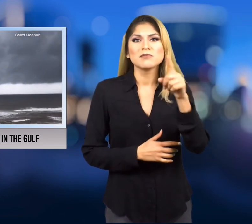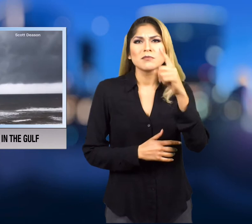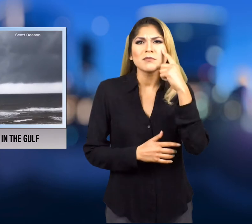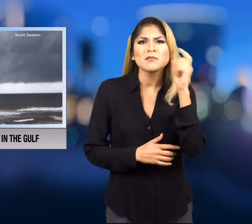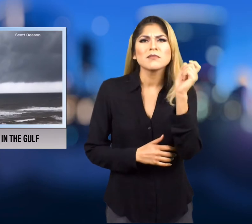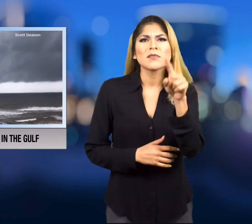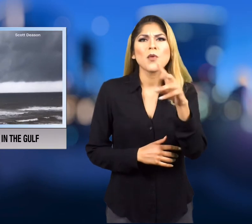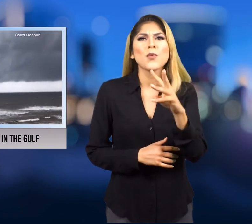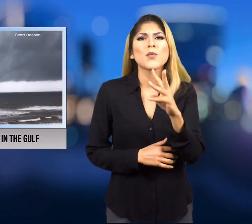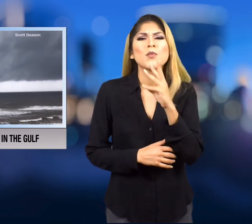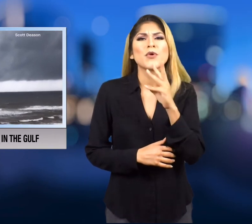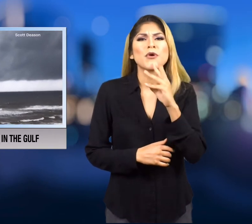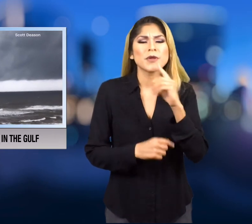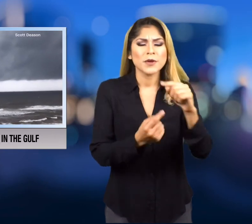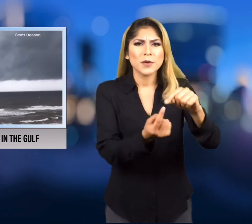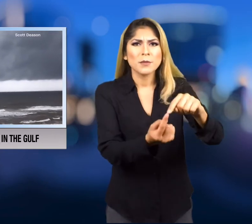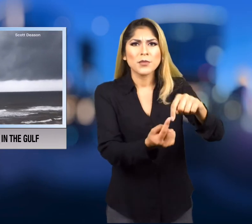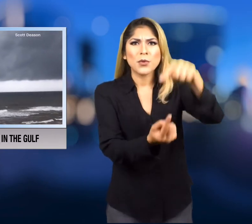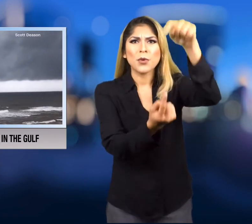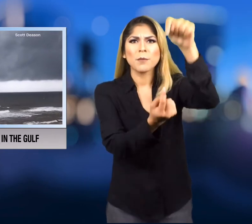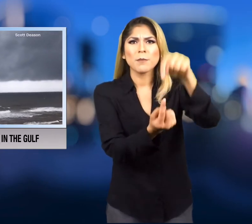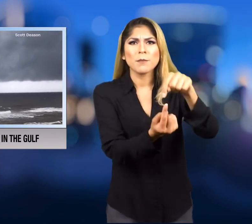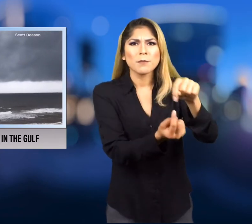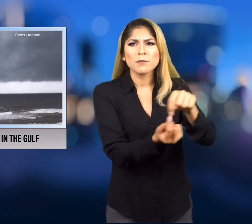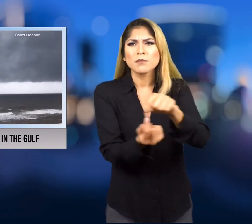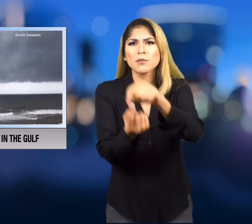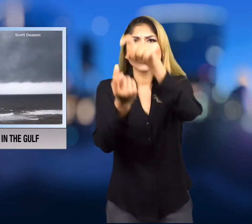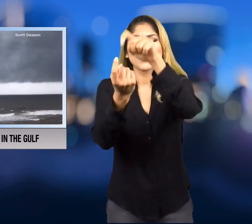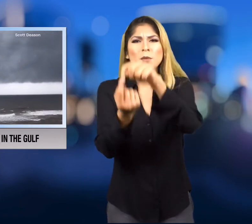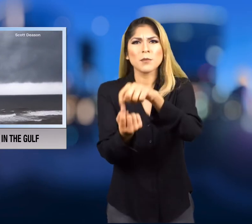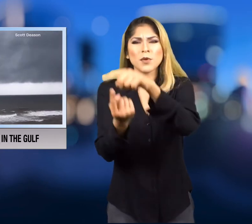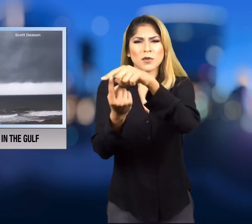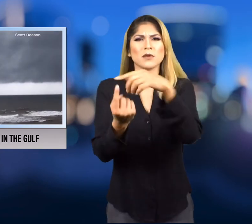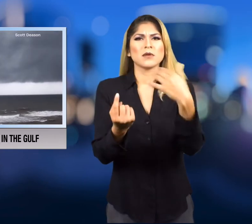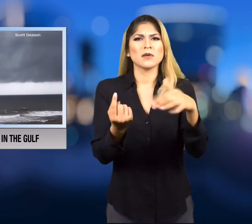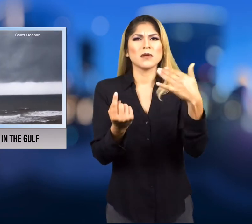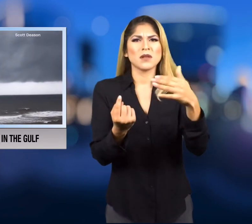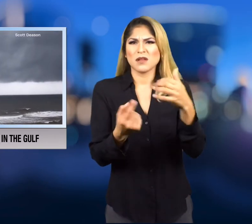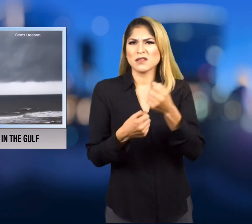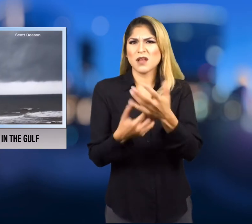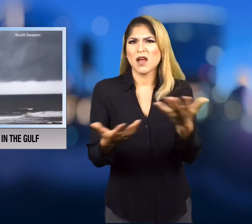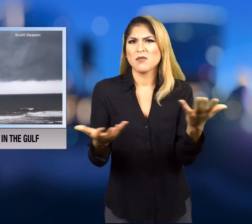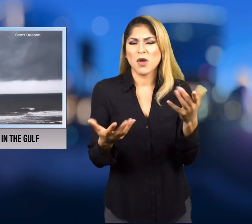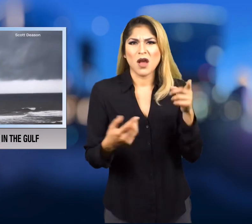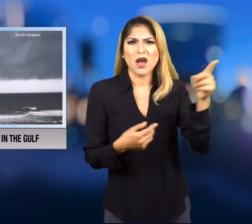a water spout formed over the Gulf.